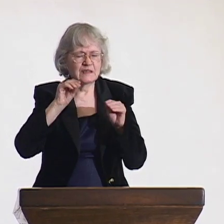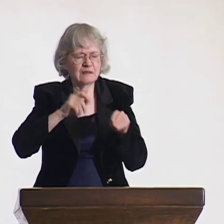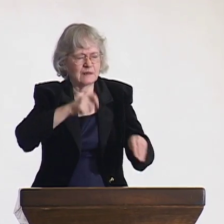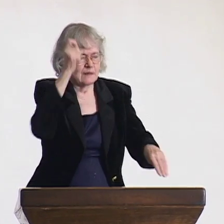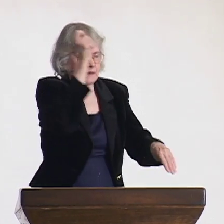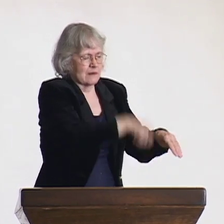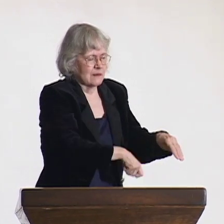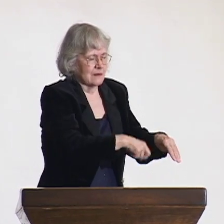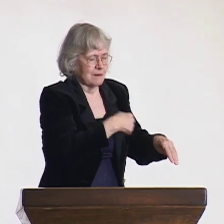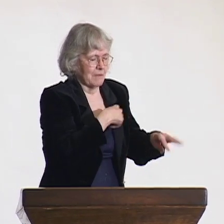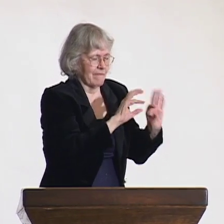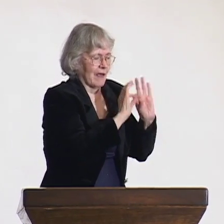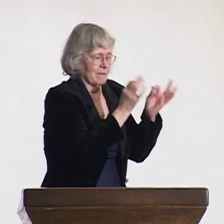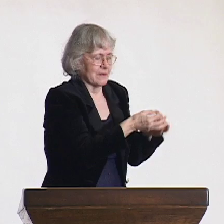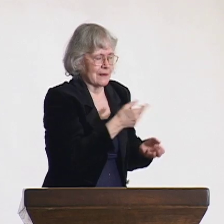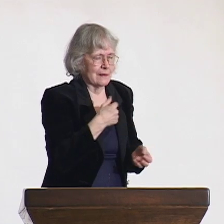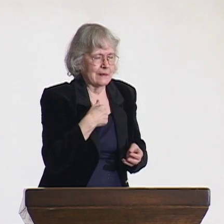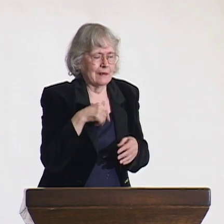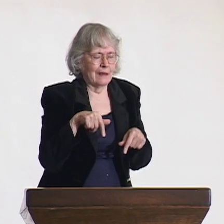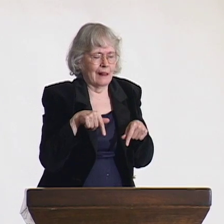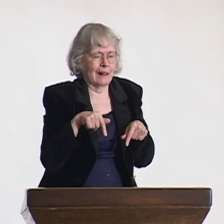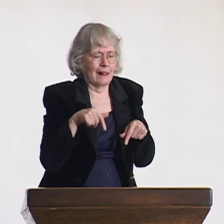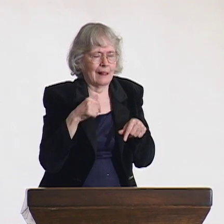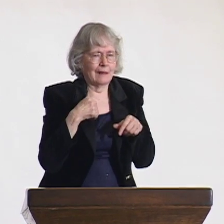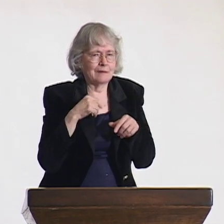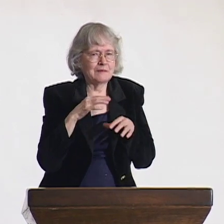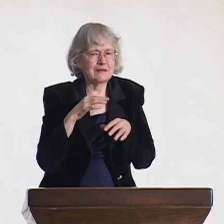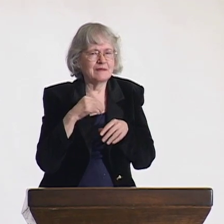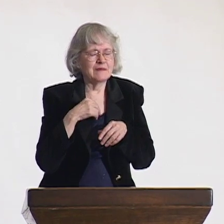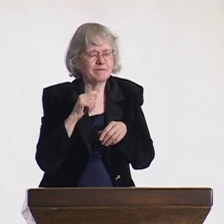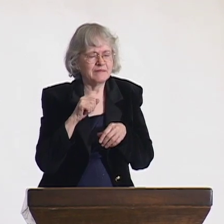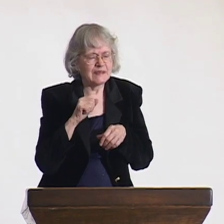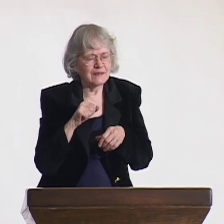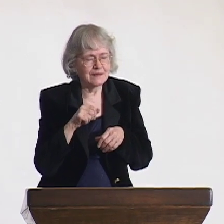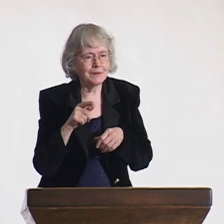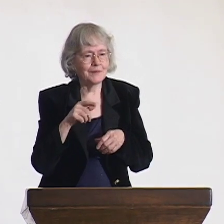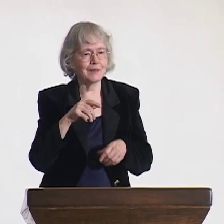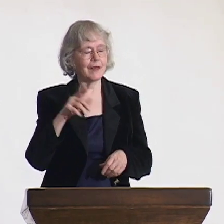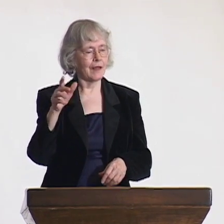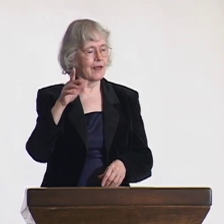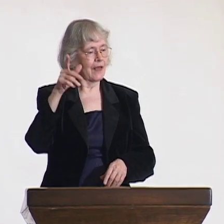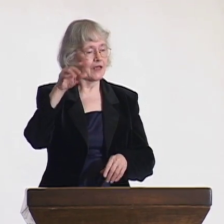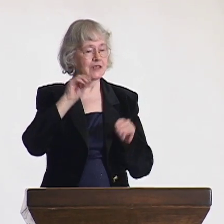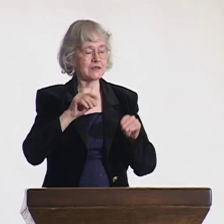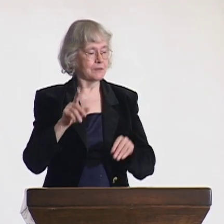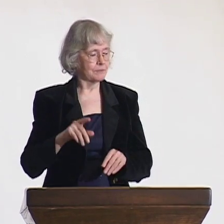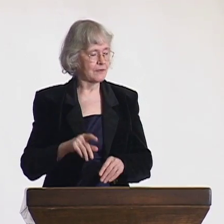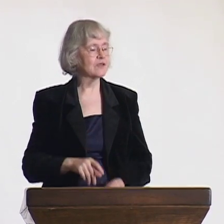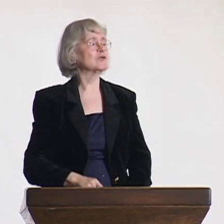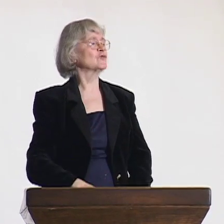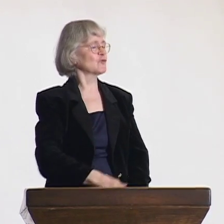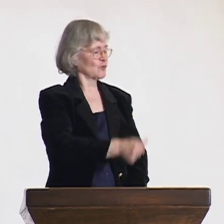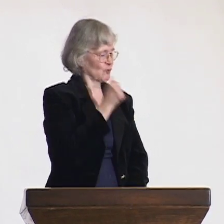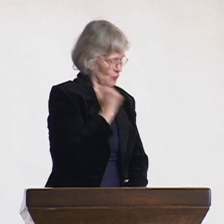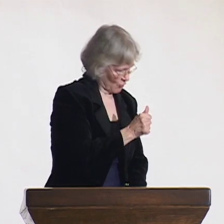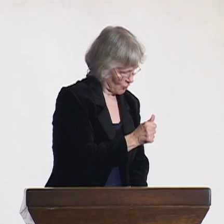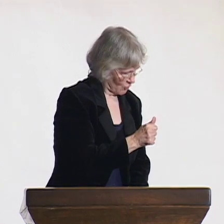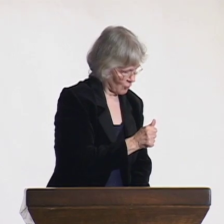She said, "Good for you." I was relieved and surprised. My family wanted me to sign and communicate with them.